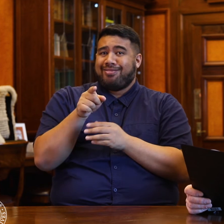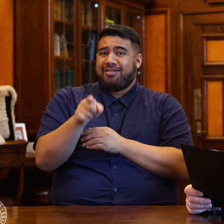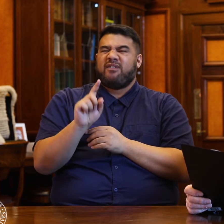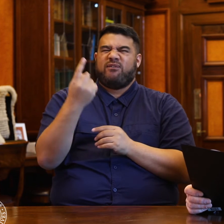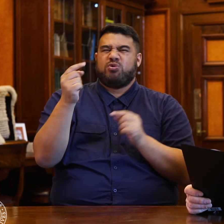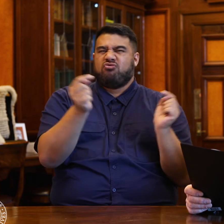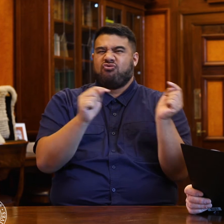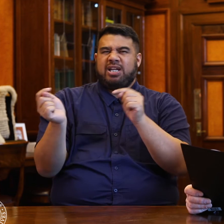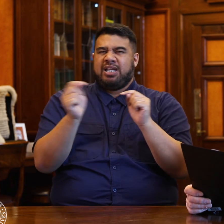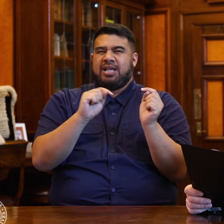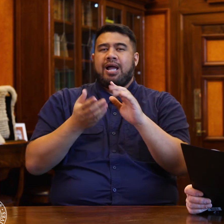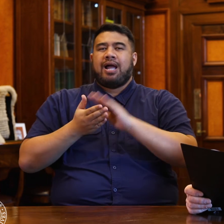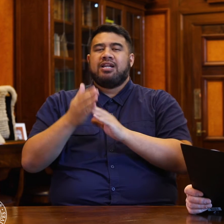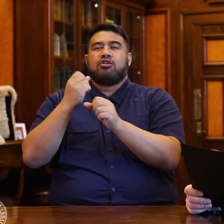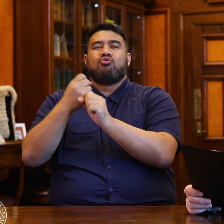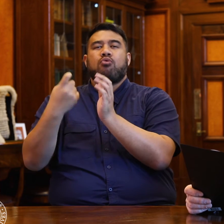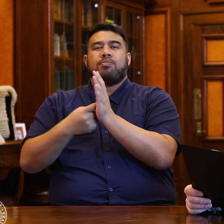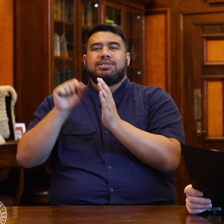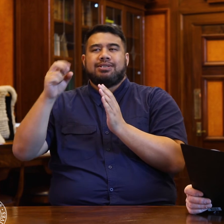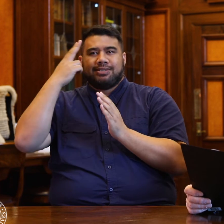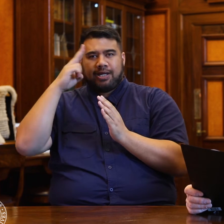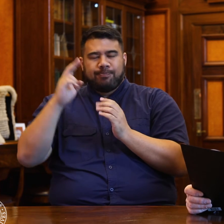reading, in the name of Grant Robertson.